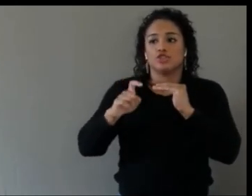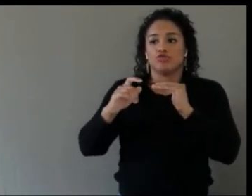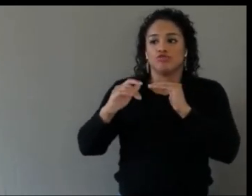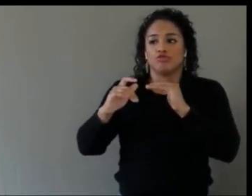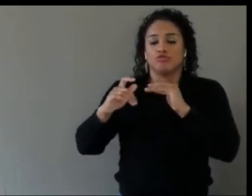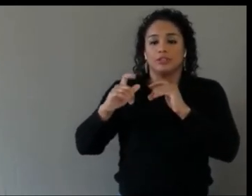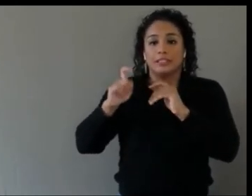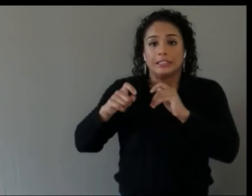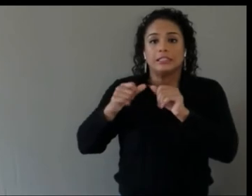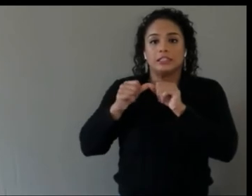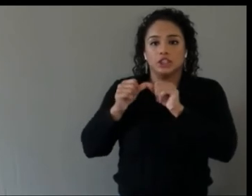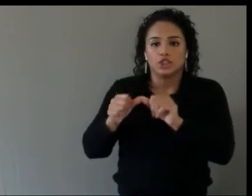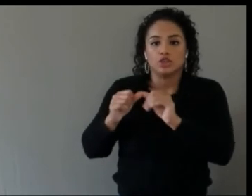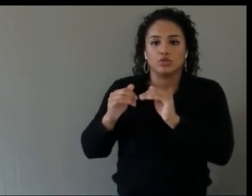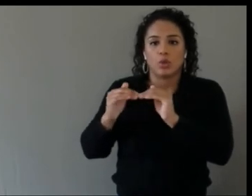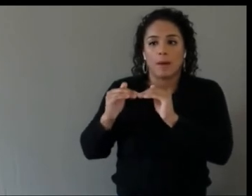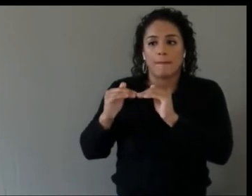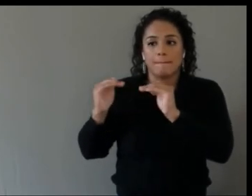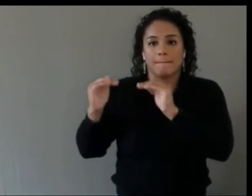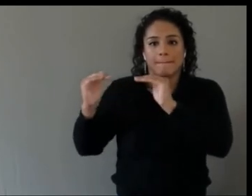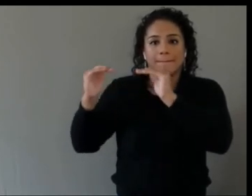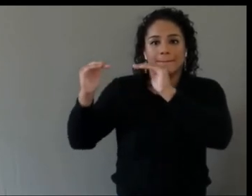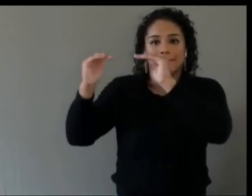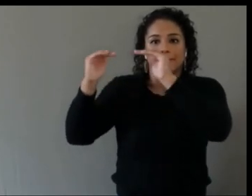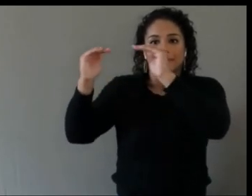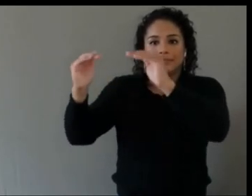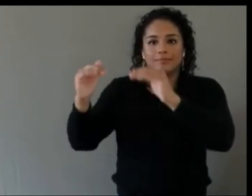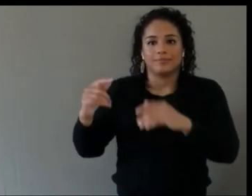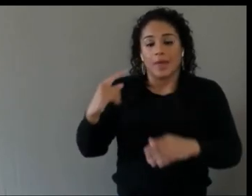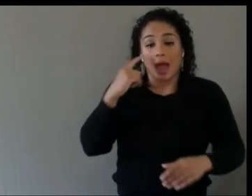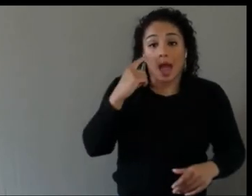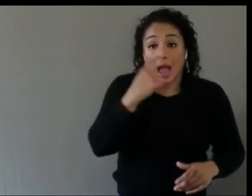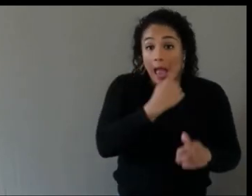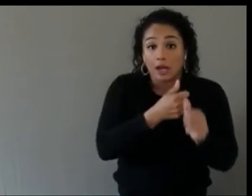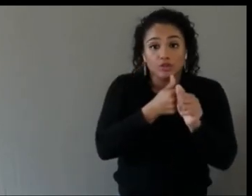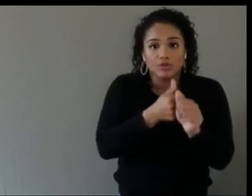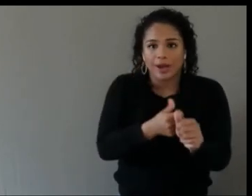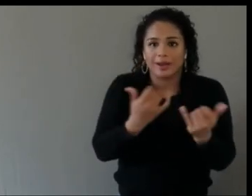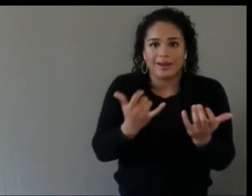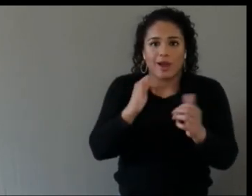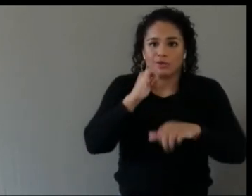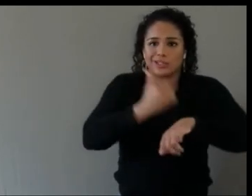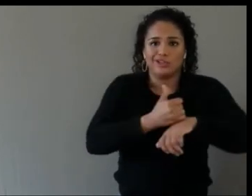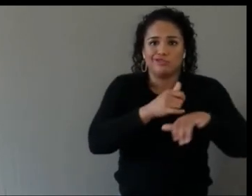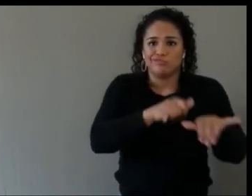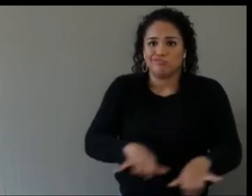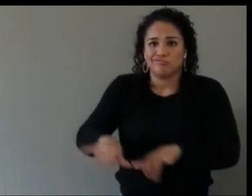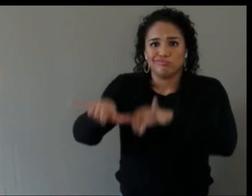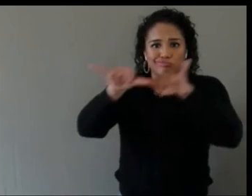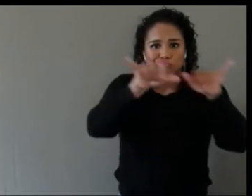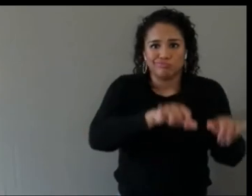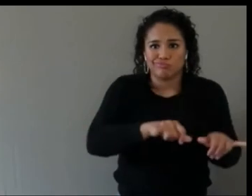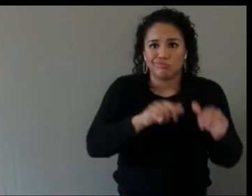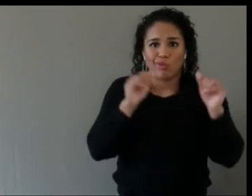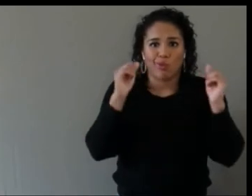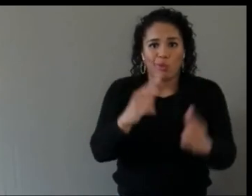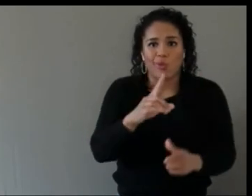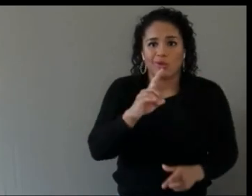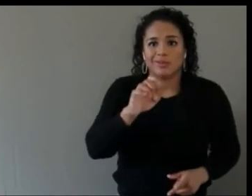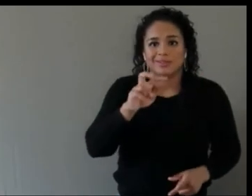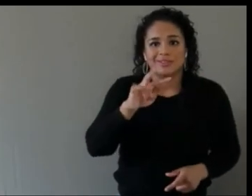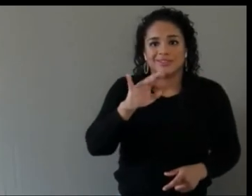Eye tracking is almost a standard across devices, and I can speculate further, but, you know,